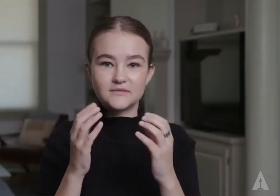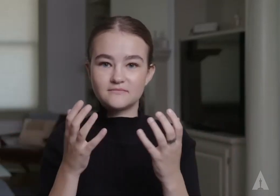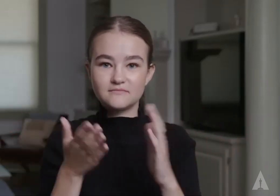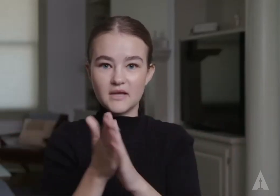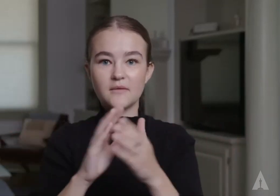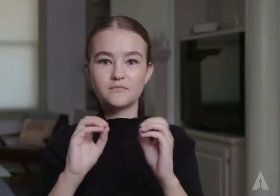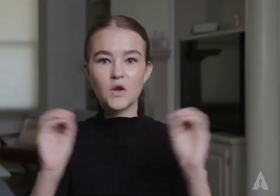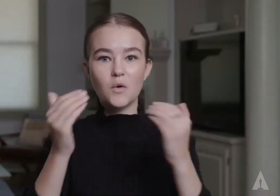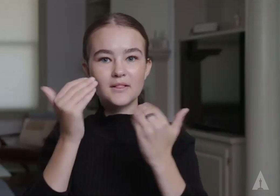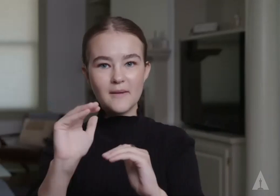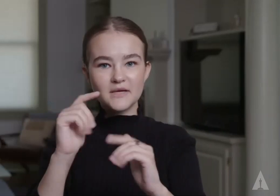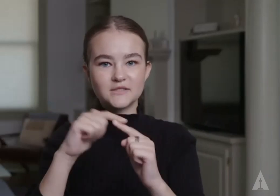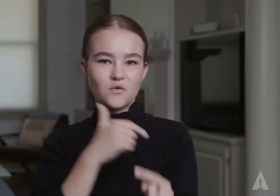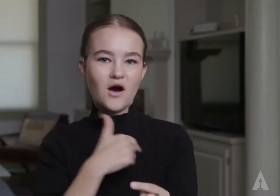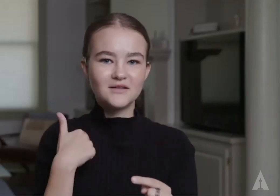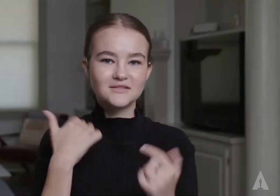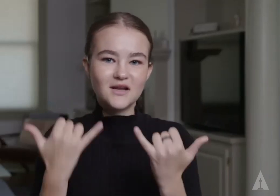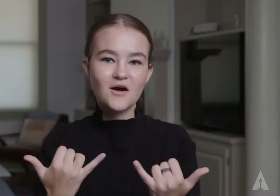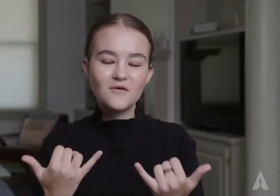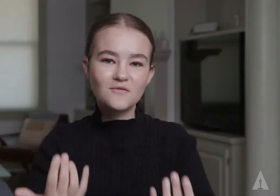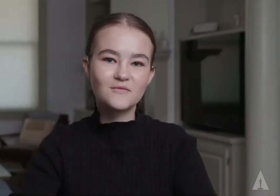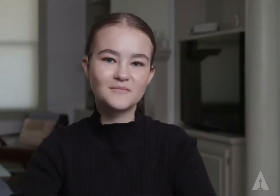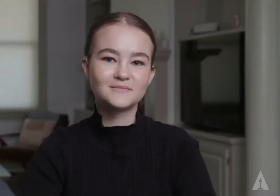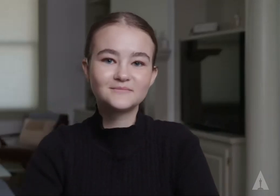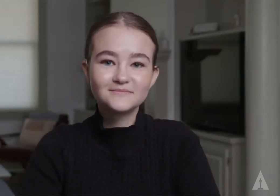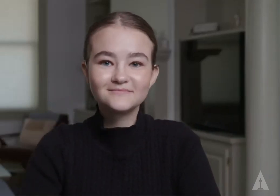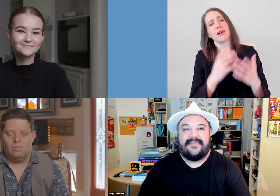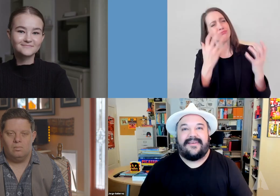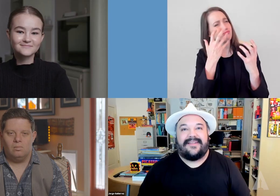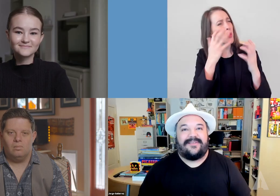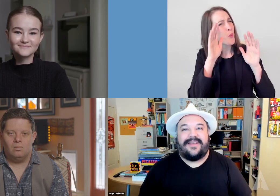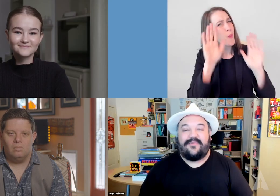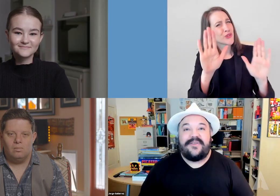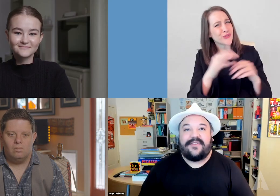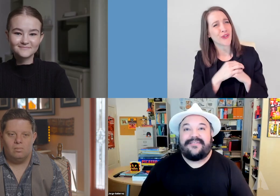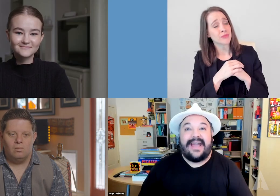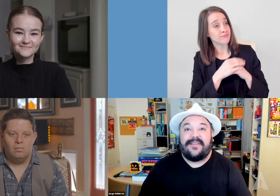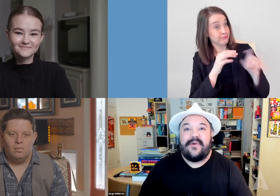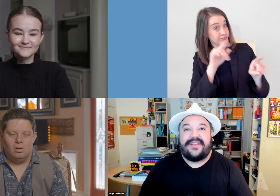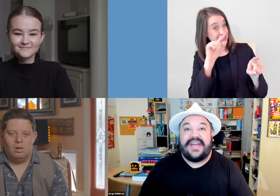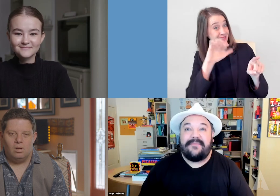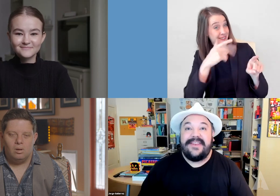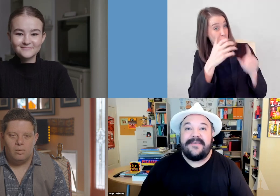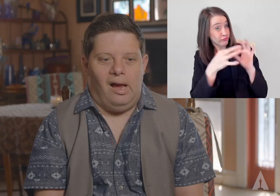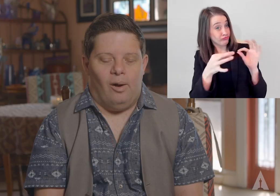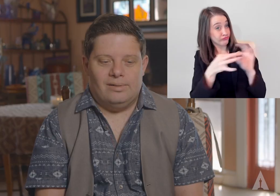There is no limit to what we can do now. That's wonderful. Zack, do you want to chime in?